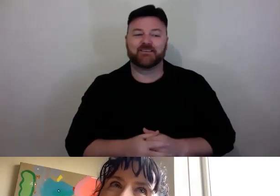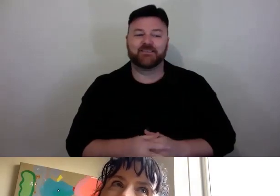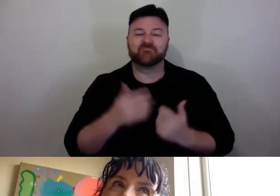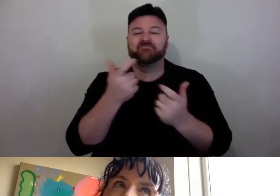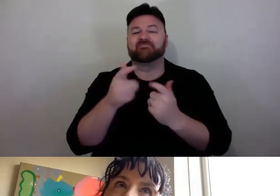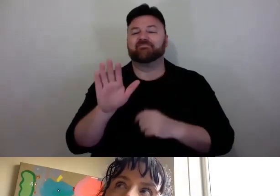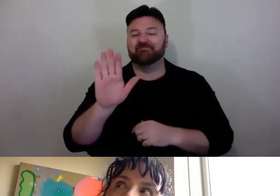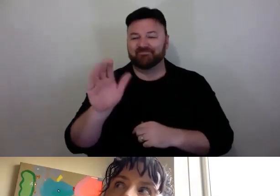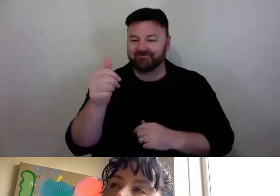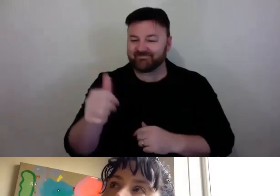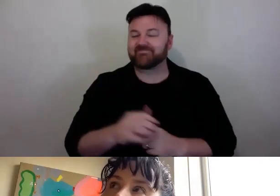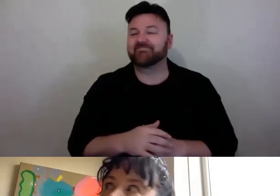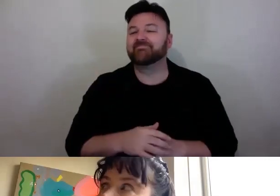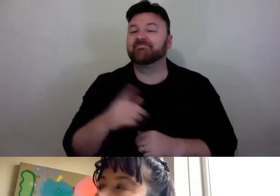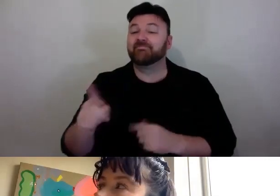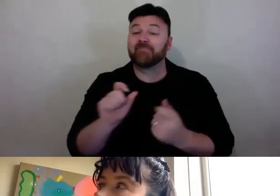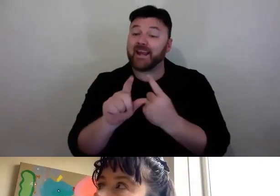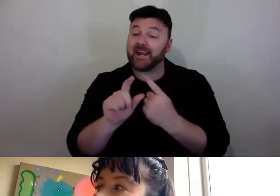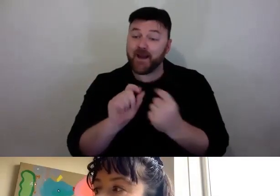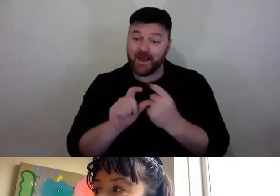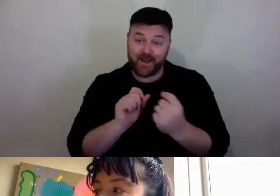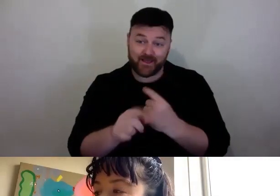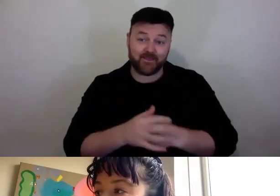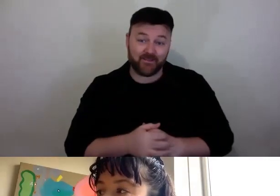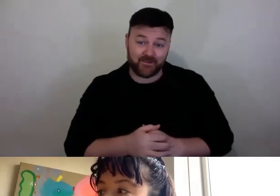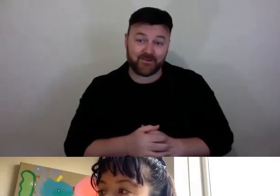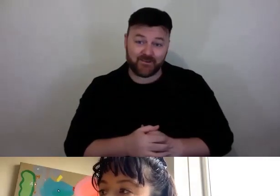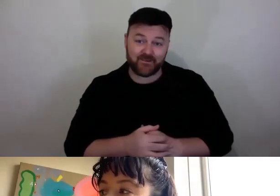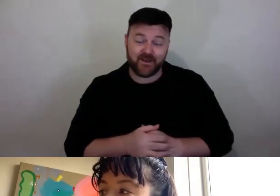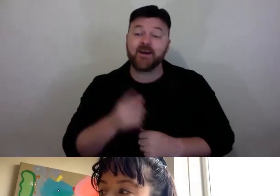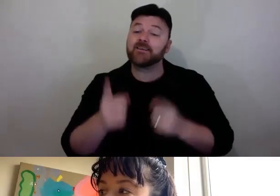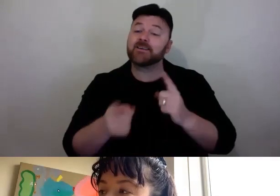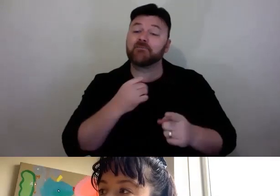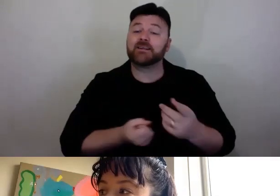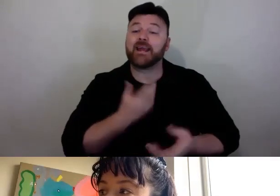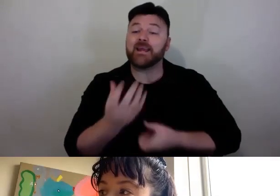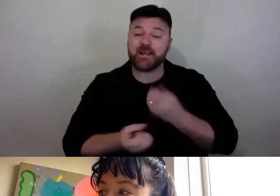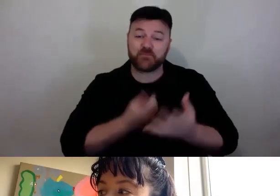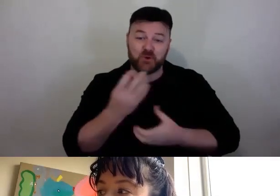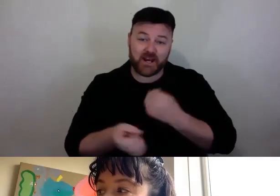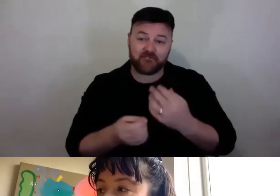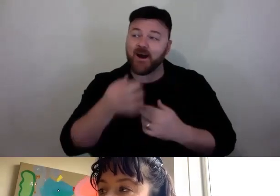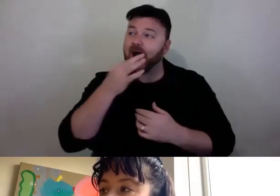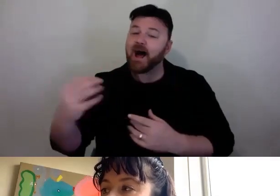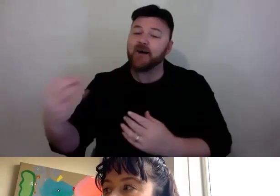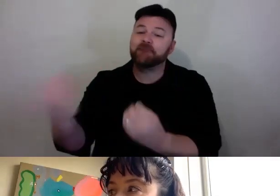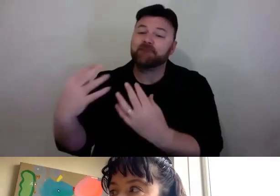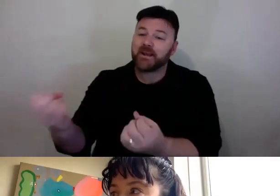There has basketball several times, we think debrief -- there have been several times and getting debriefing on projects is super important.